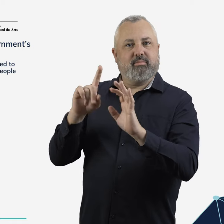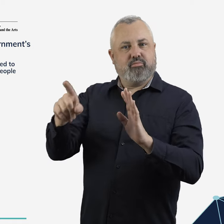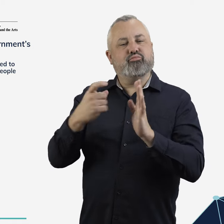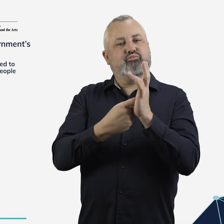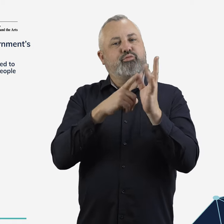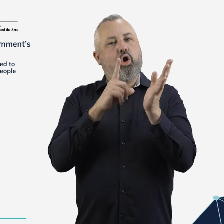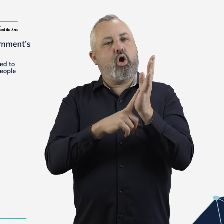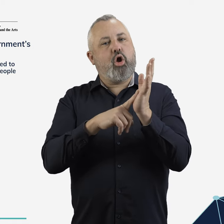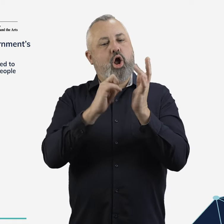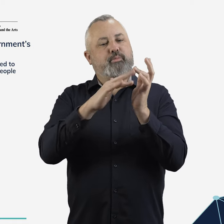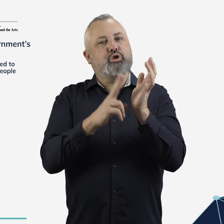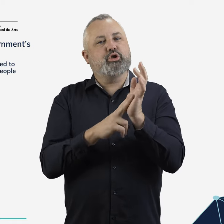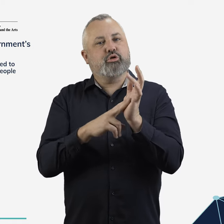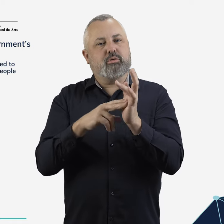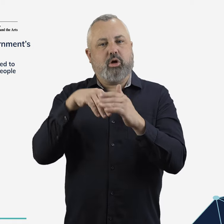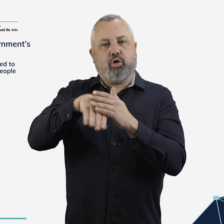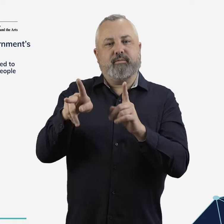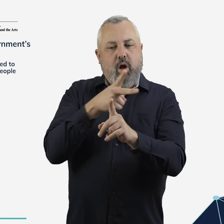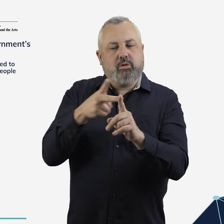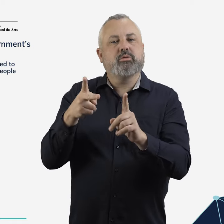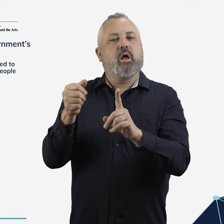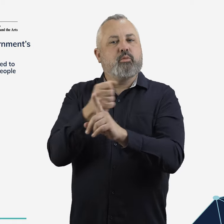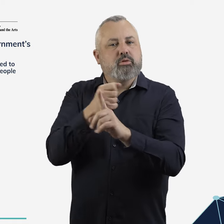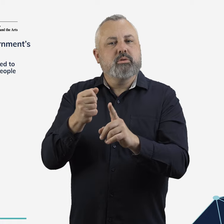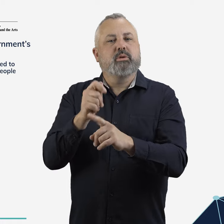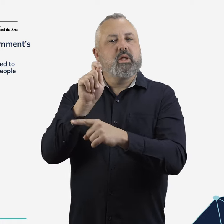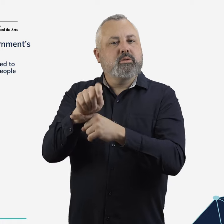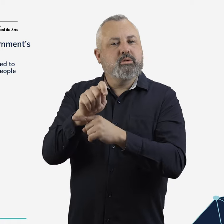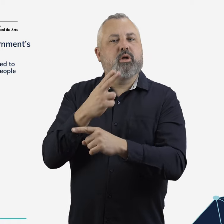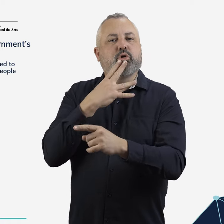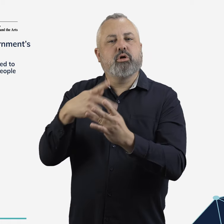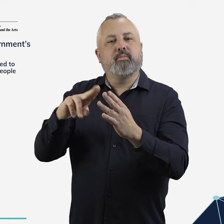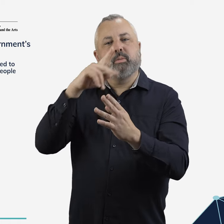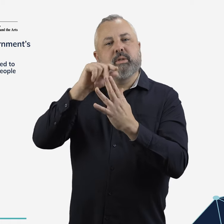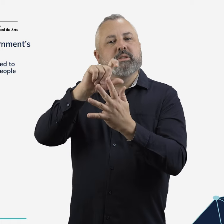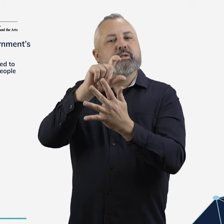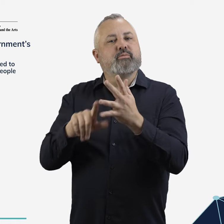Royal Commission into Violence, Abuse, Neglect and Exploitation of People with Disability